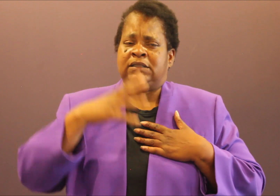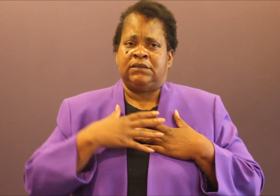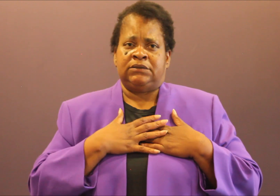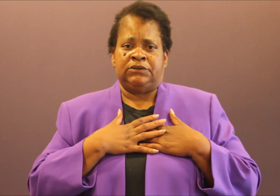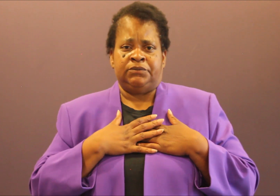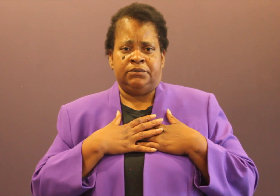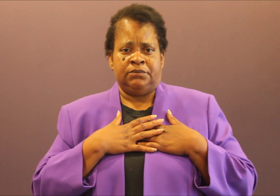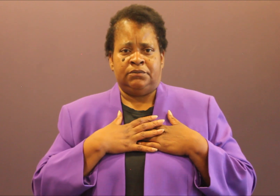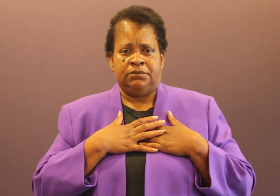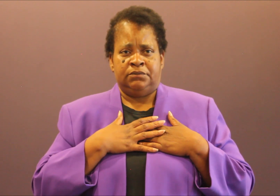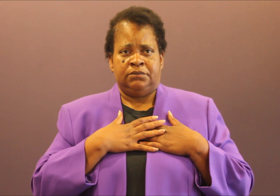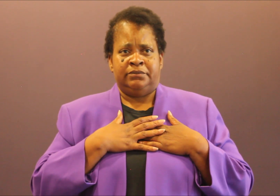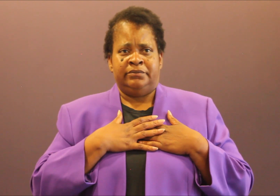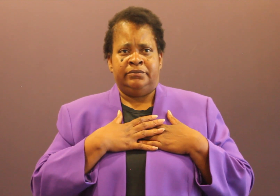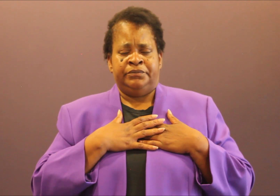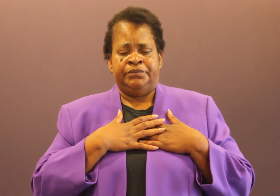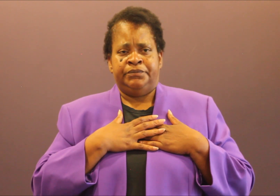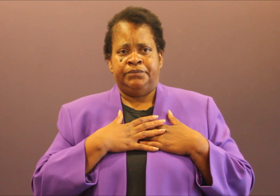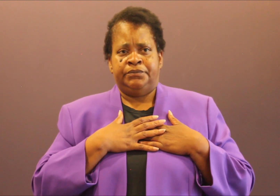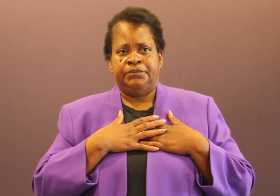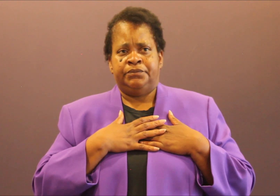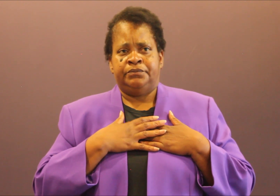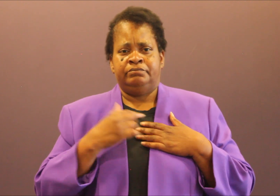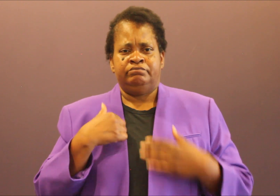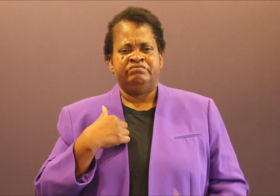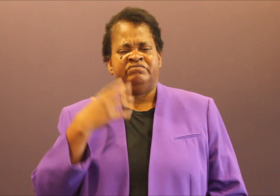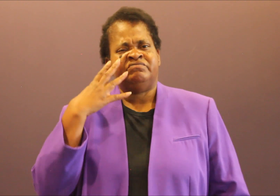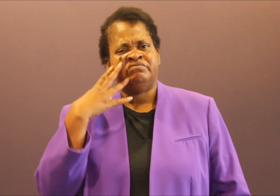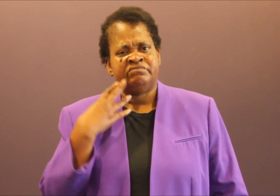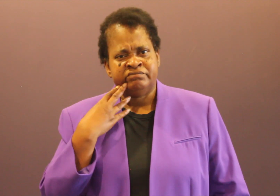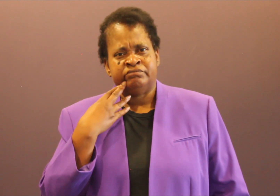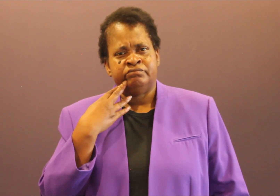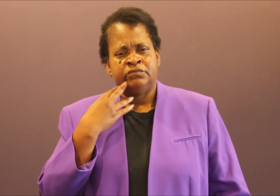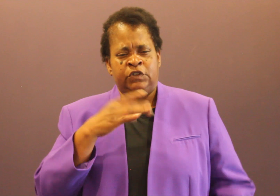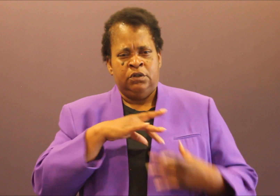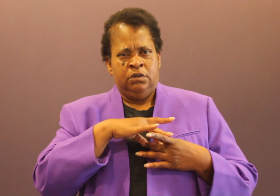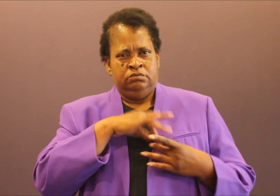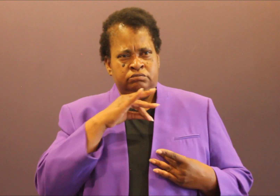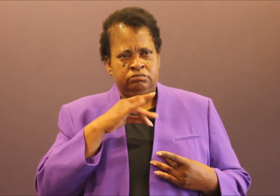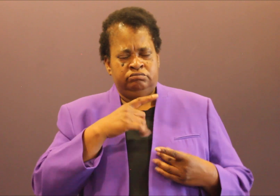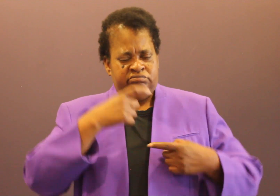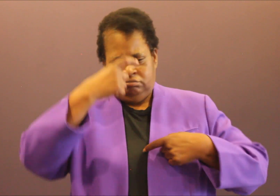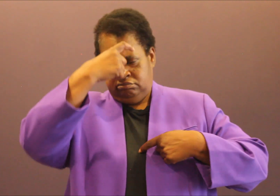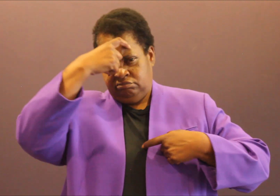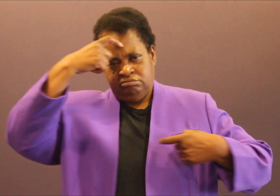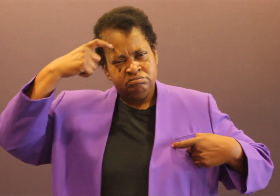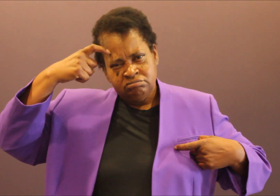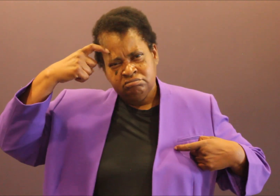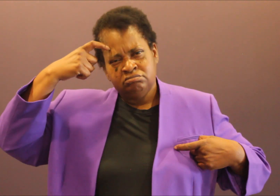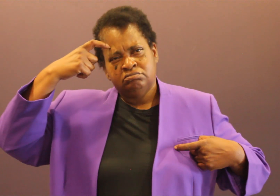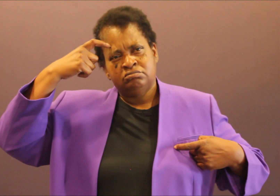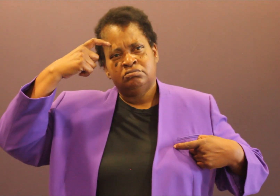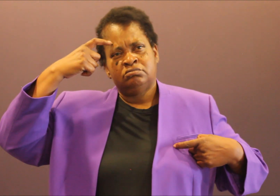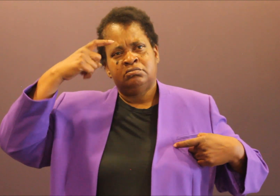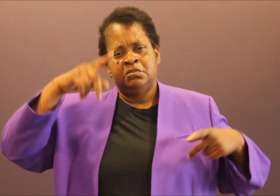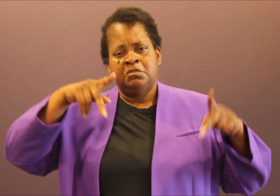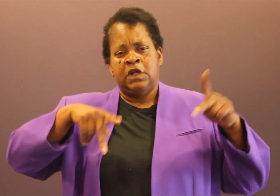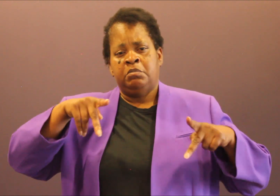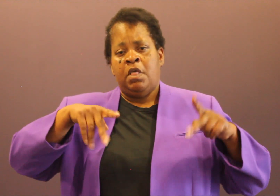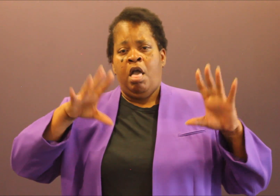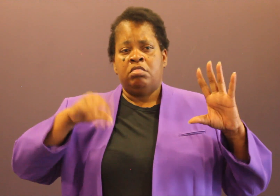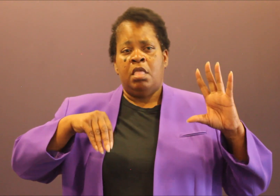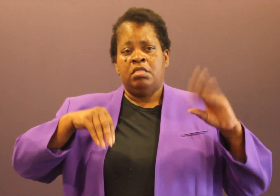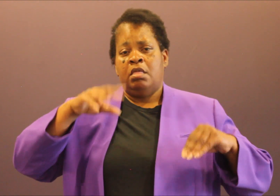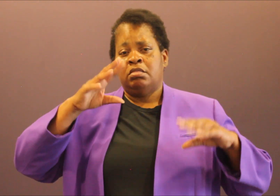nice, political, appropriate talk for me won't calm my spirit. Thank you. Female Speaker: Thank you, Davie Tucker.